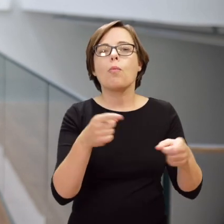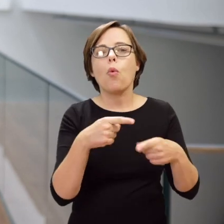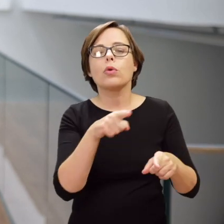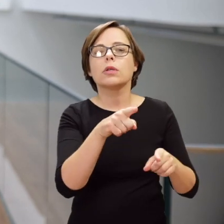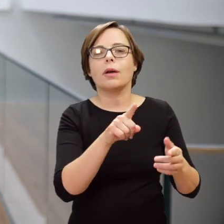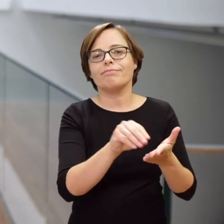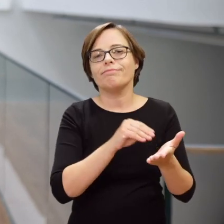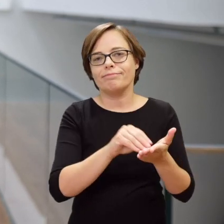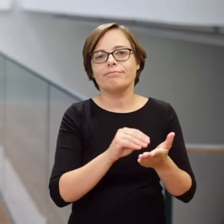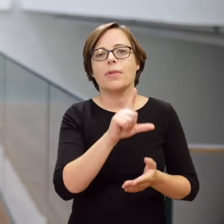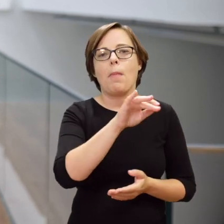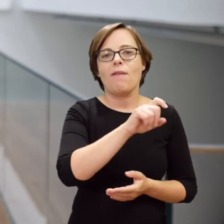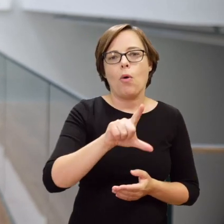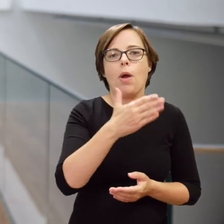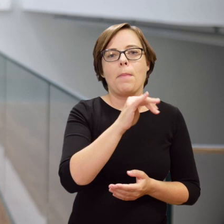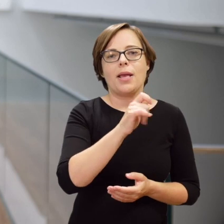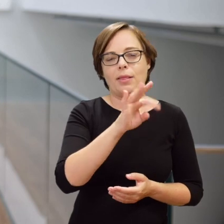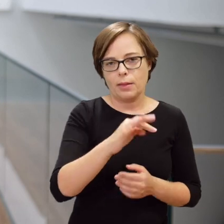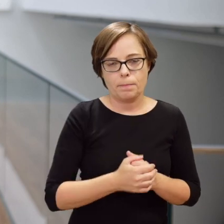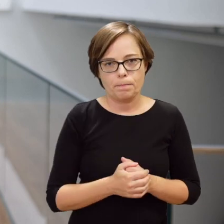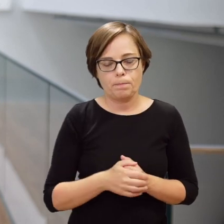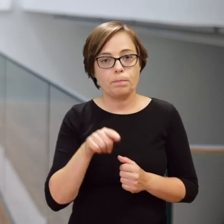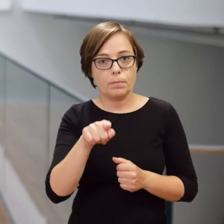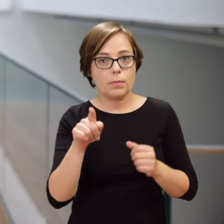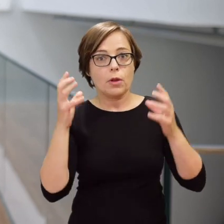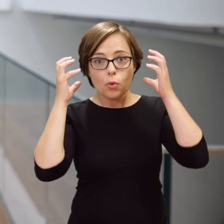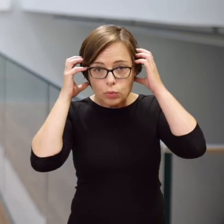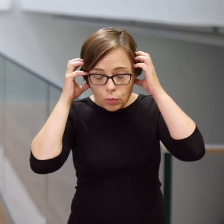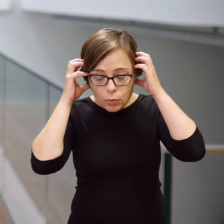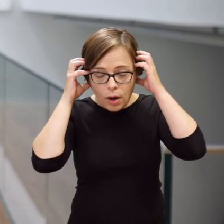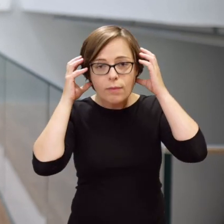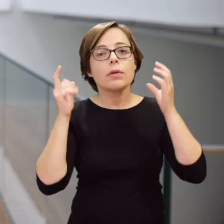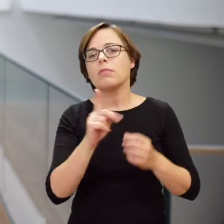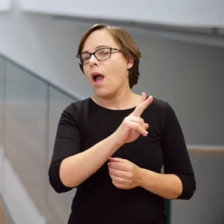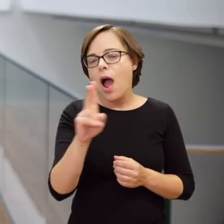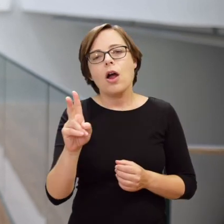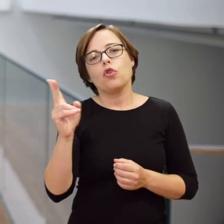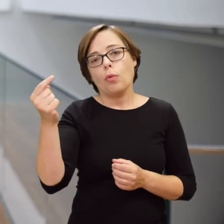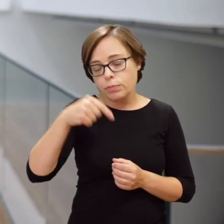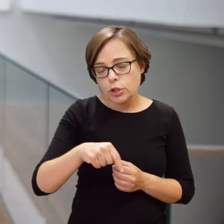sounds and music composed by Paweł Mykietyn. Every visitor